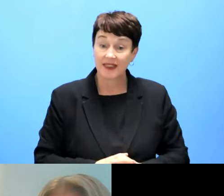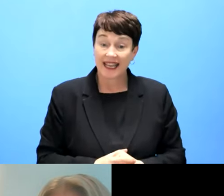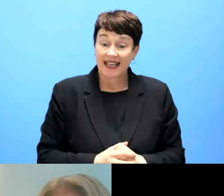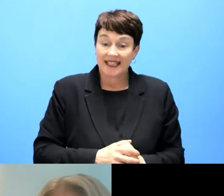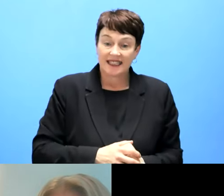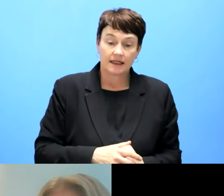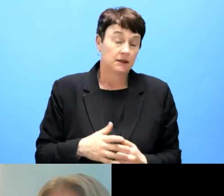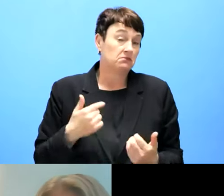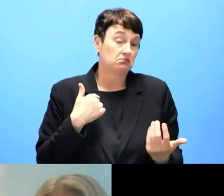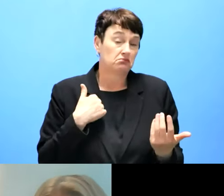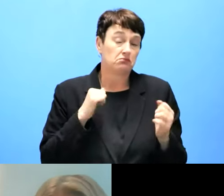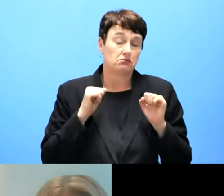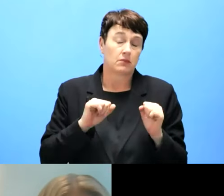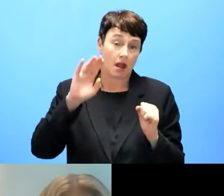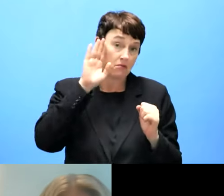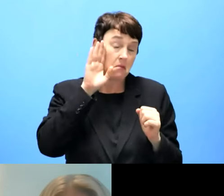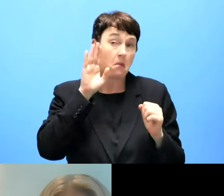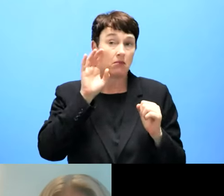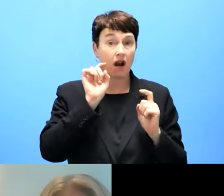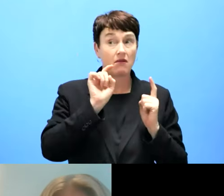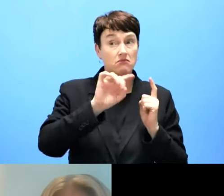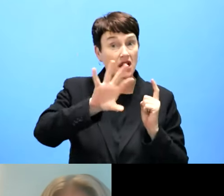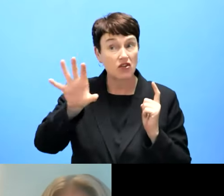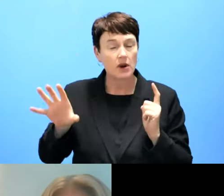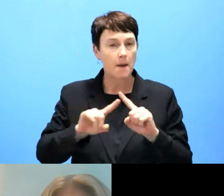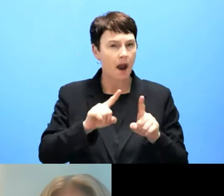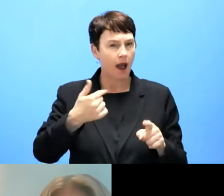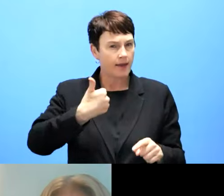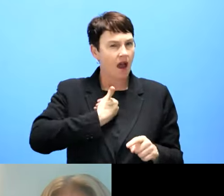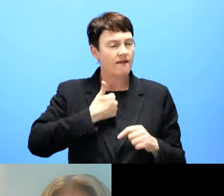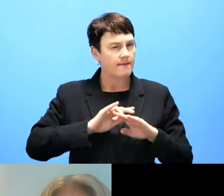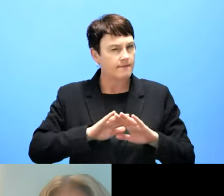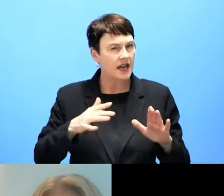also something that we ourselves have thought about. Like when I think now we have the basic